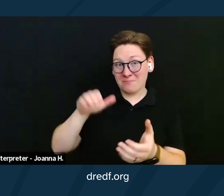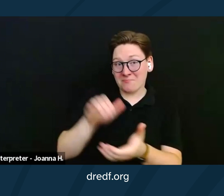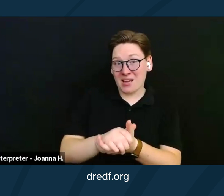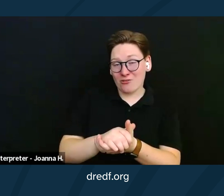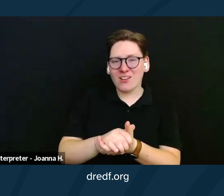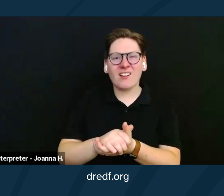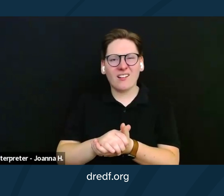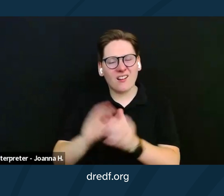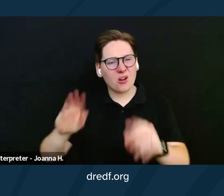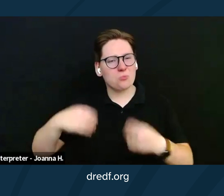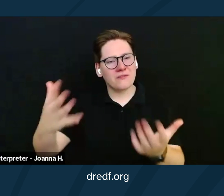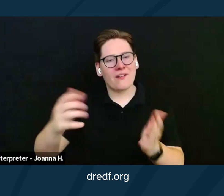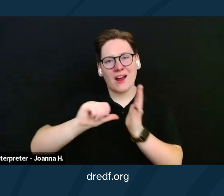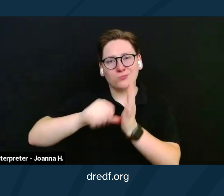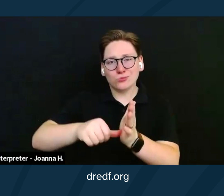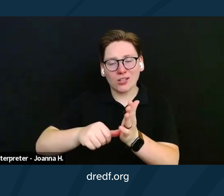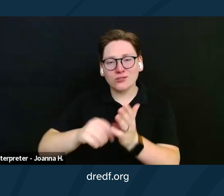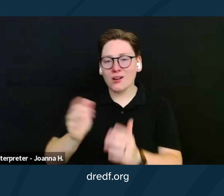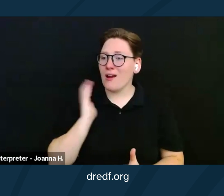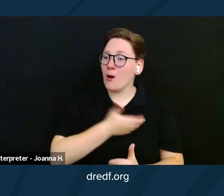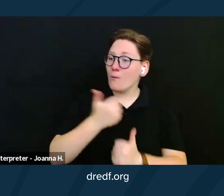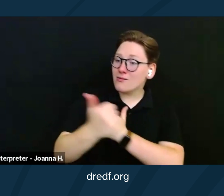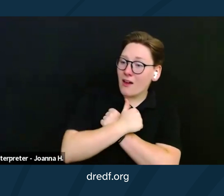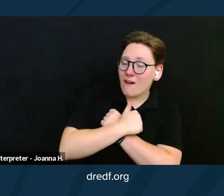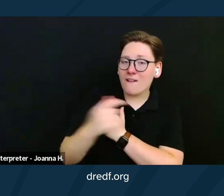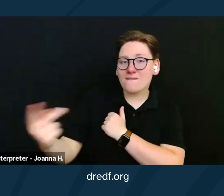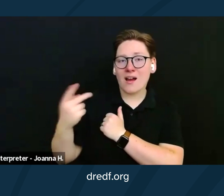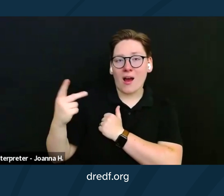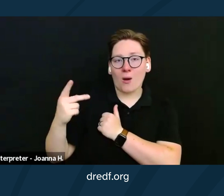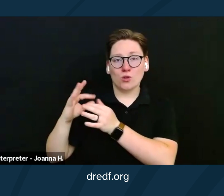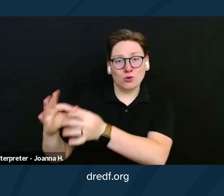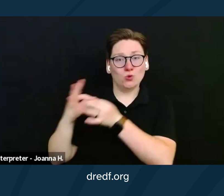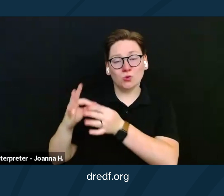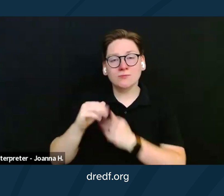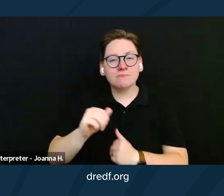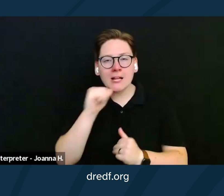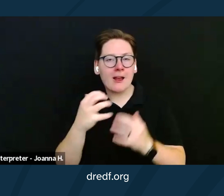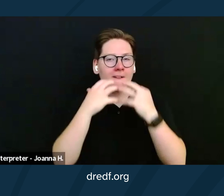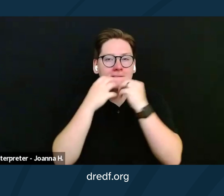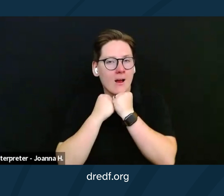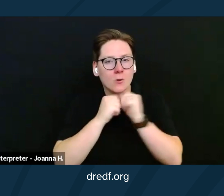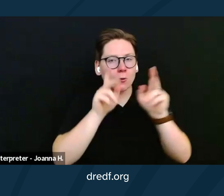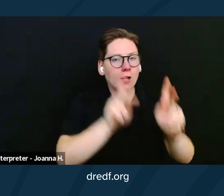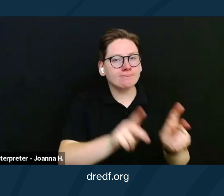that our love or union is not valued to the same degree as the union of others,